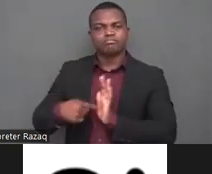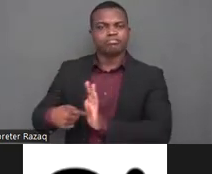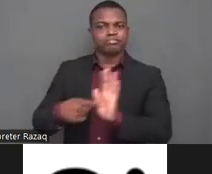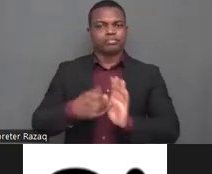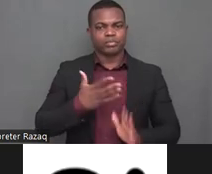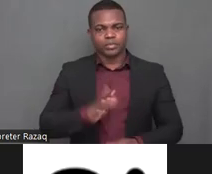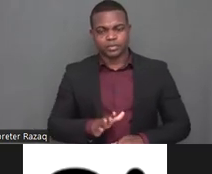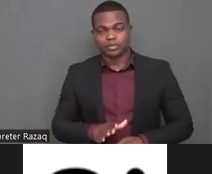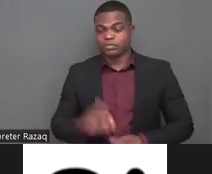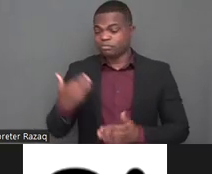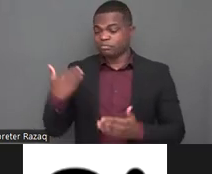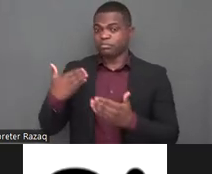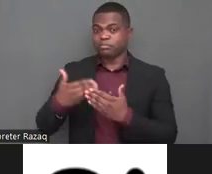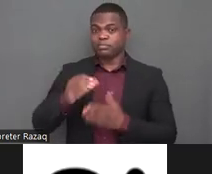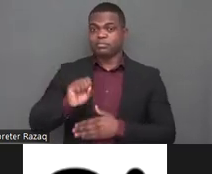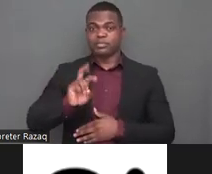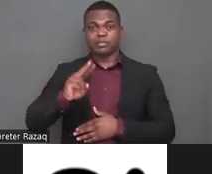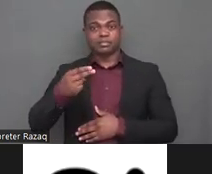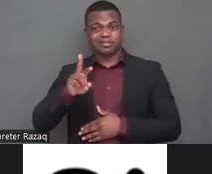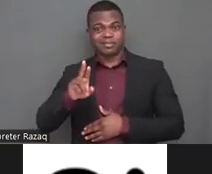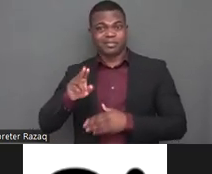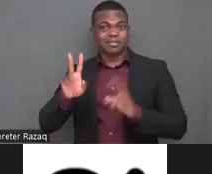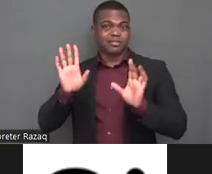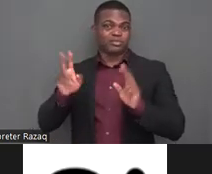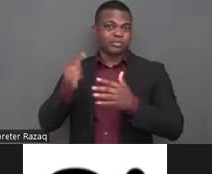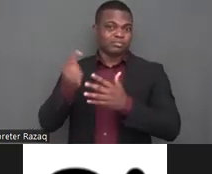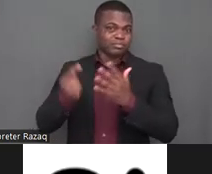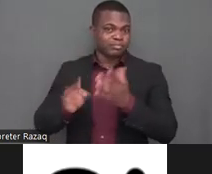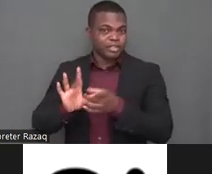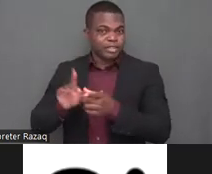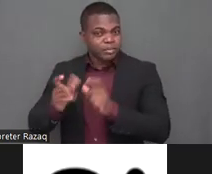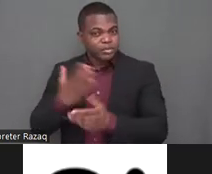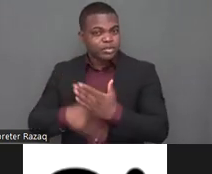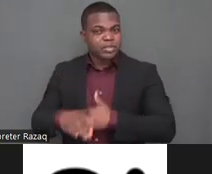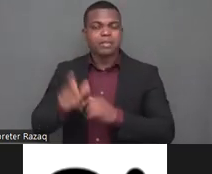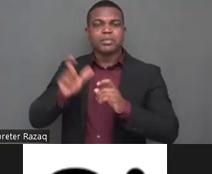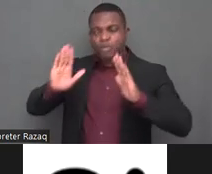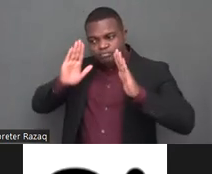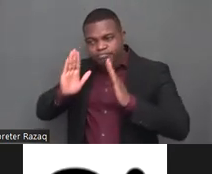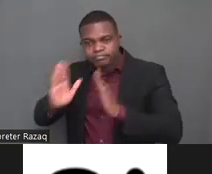social movements um and i think this focus on intersectionality on this panel is very